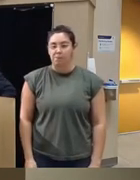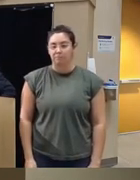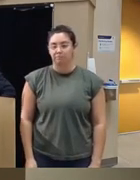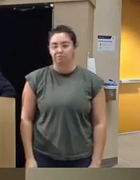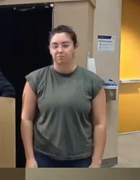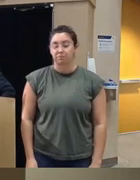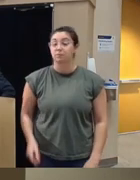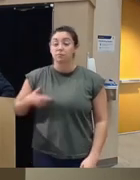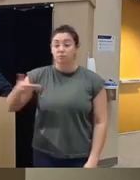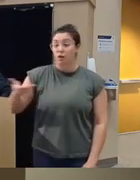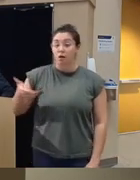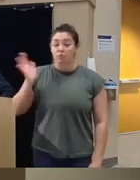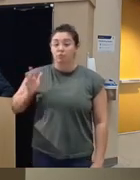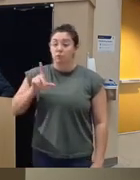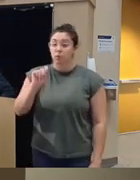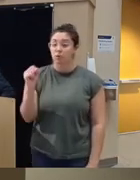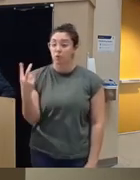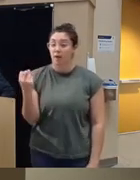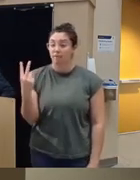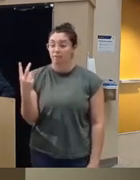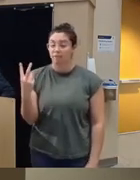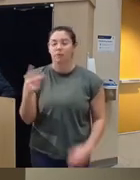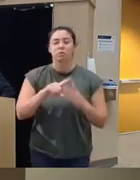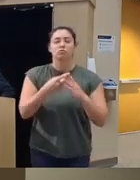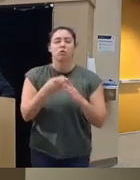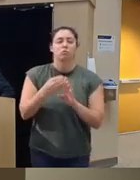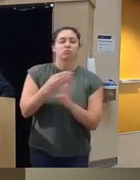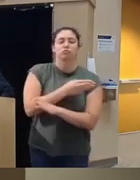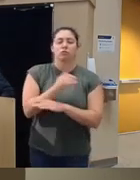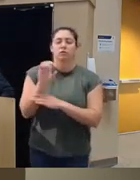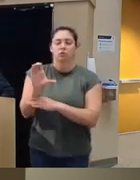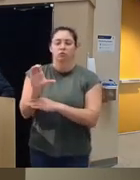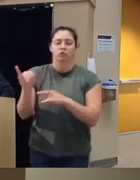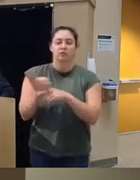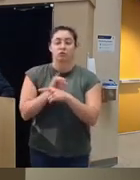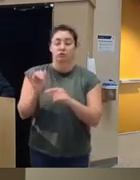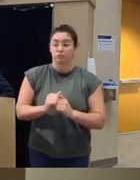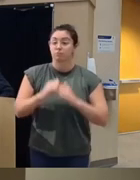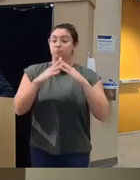I was hired in 2012 but we started a predoctoral internship program in 2016 we're credited a year